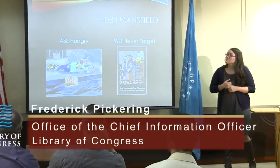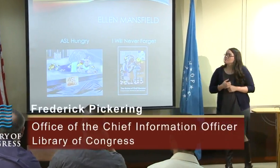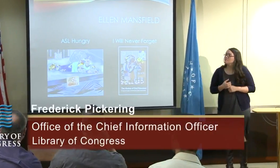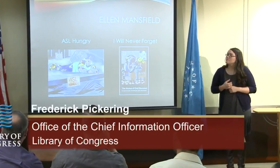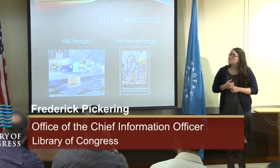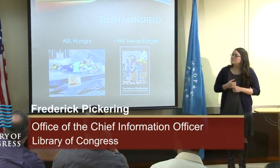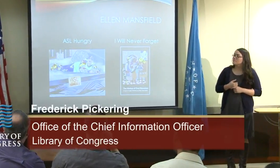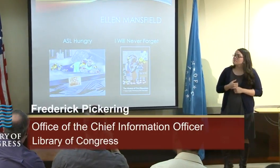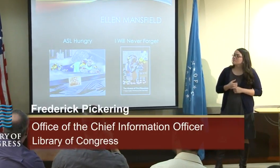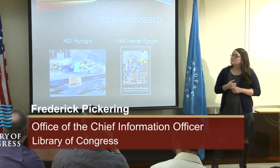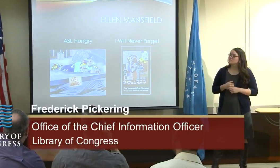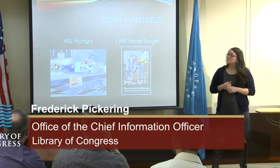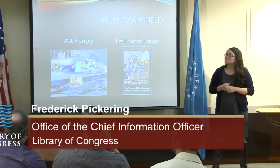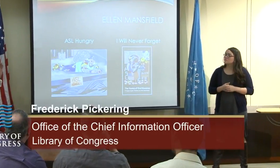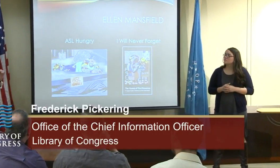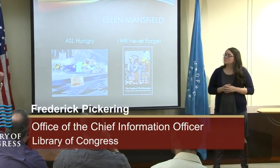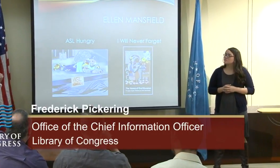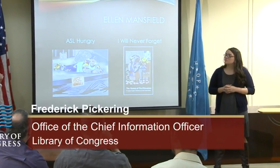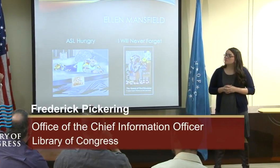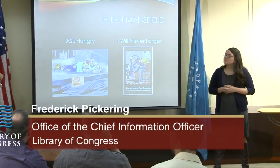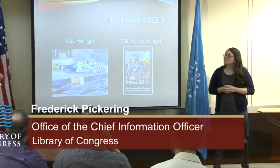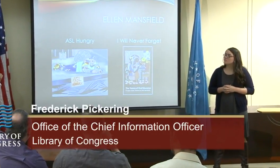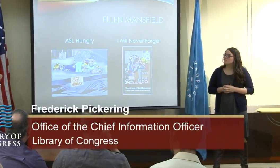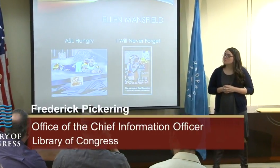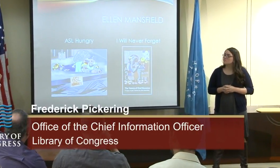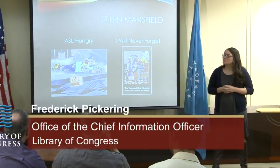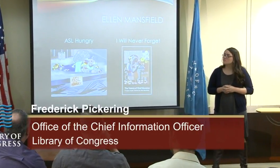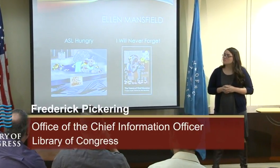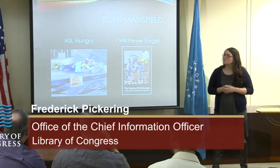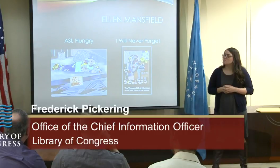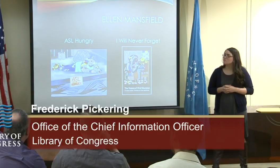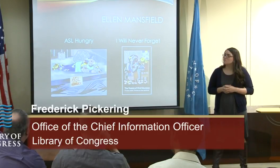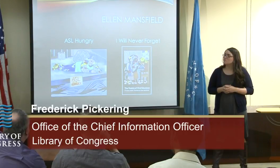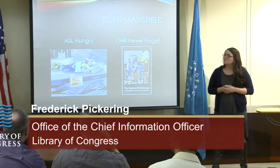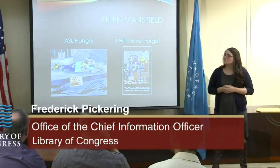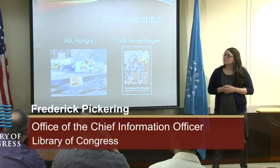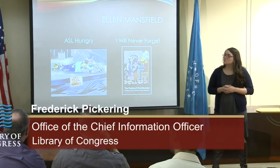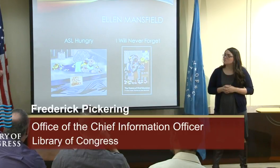Hello, everybody. You know, as I'm looking at this art, I think this is really great.